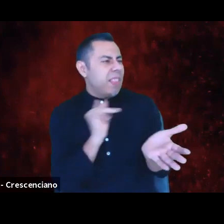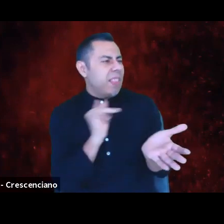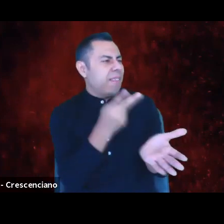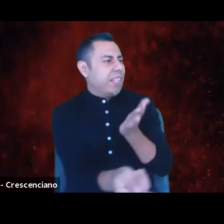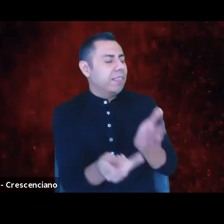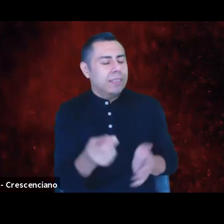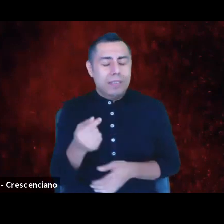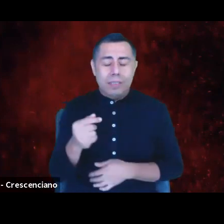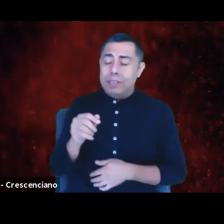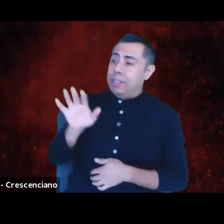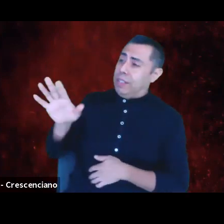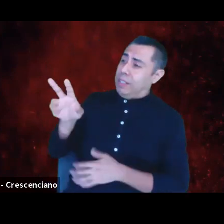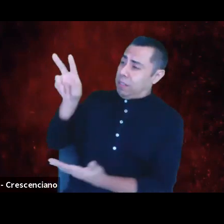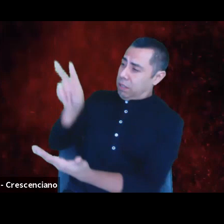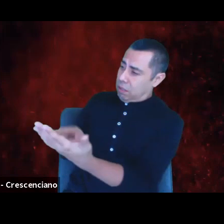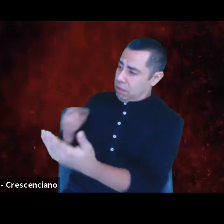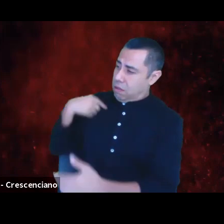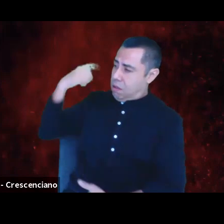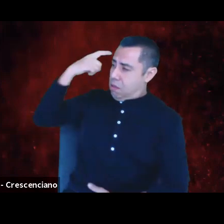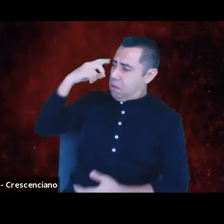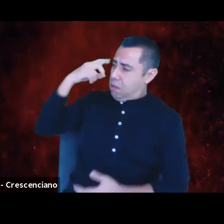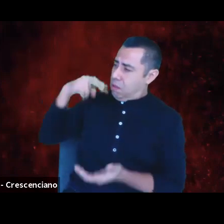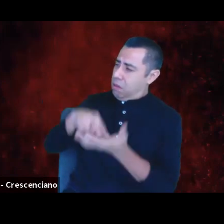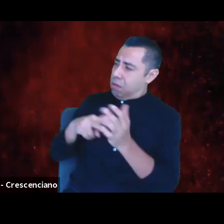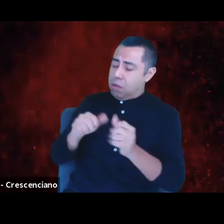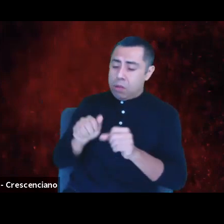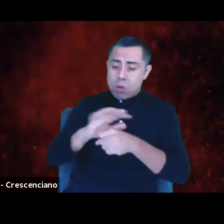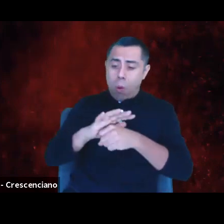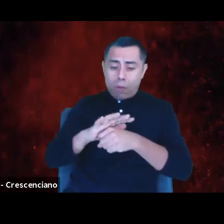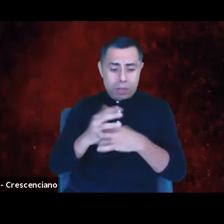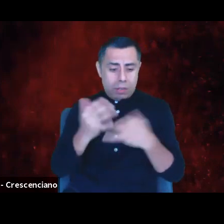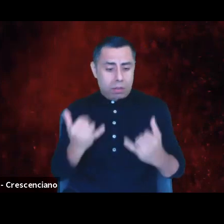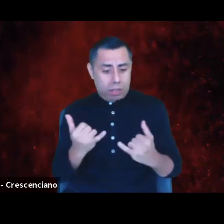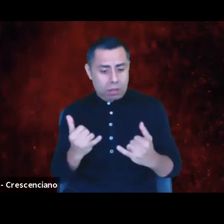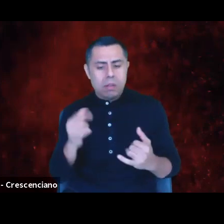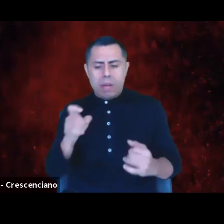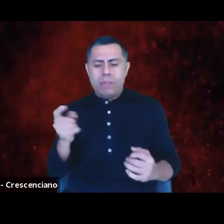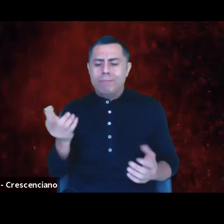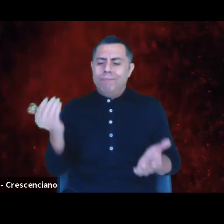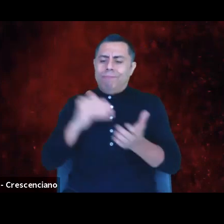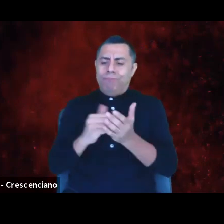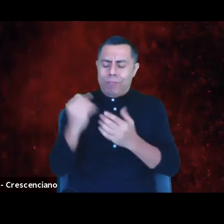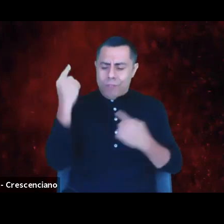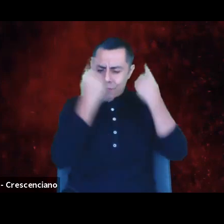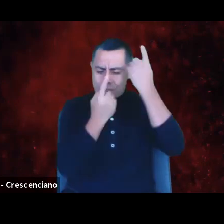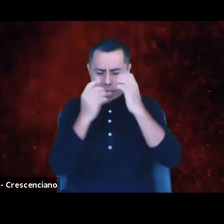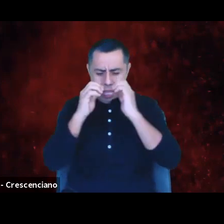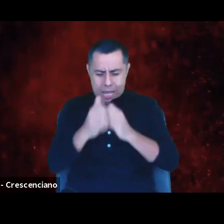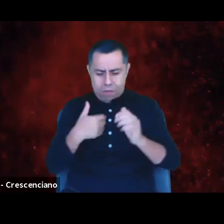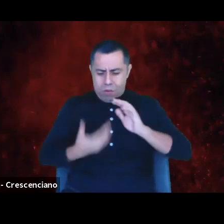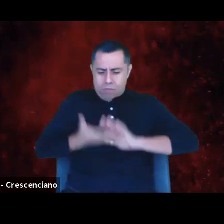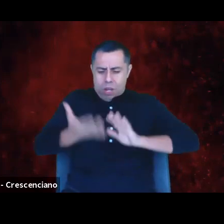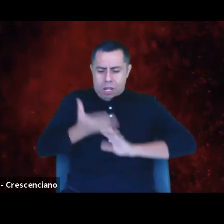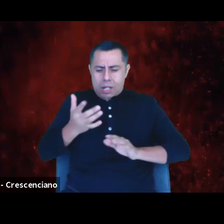but I read it to be that COVID is a moment to rethink the ways we run our organizations, that the leadership in this field is made up